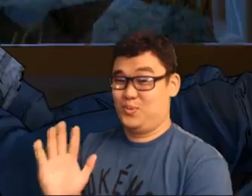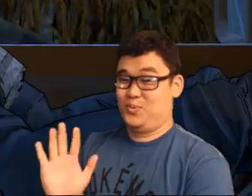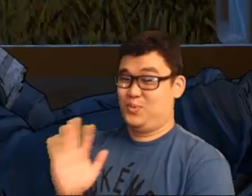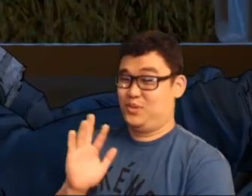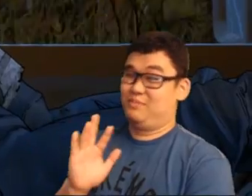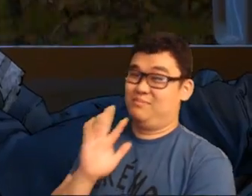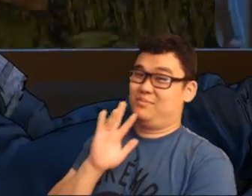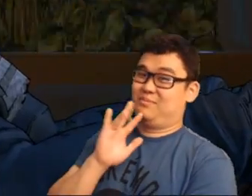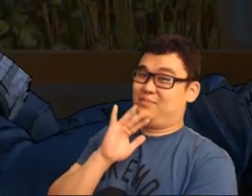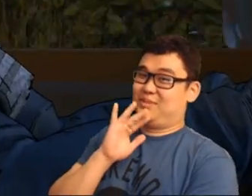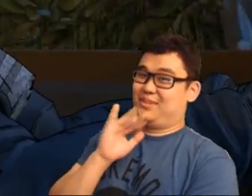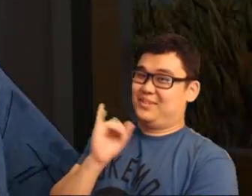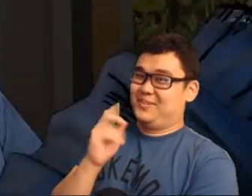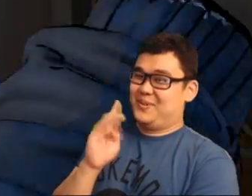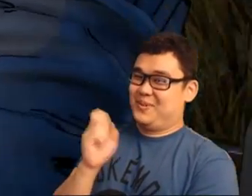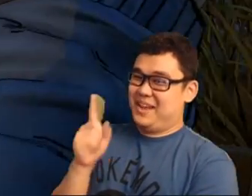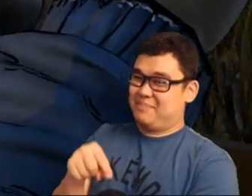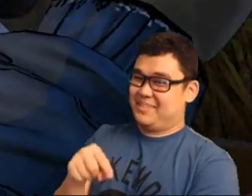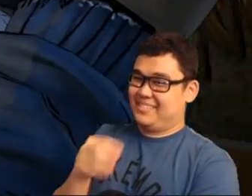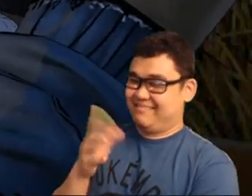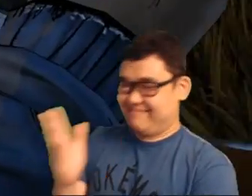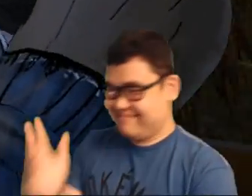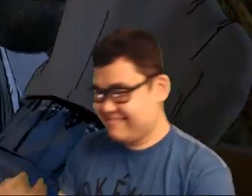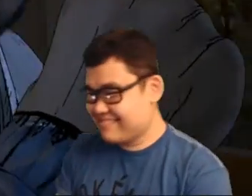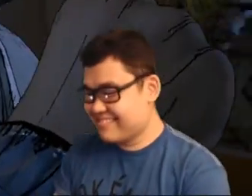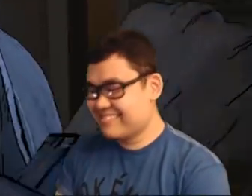Ohh! Watch out for dirty jokes!